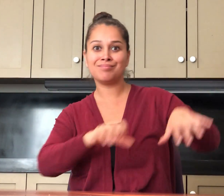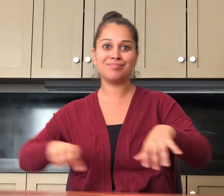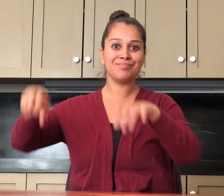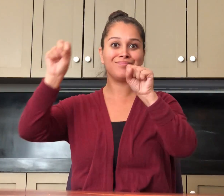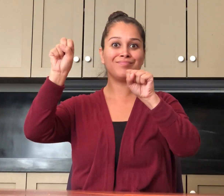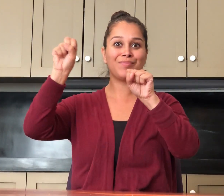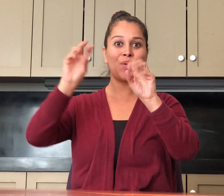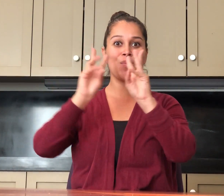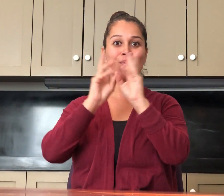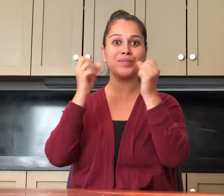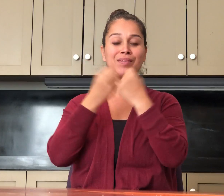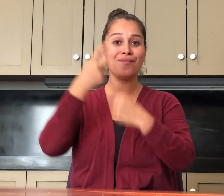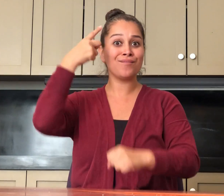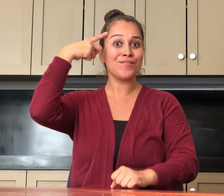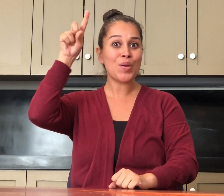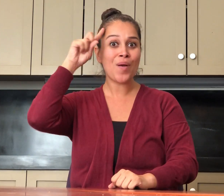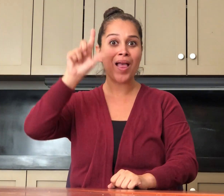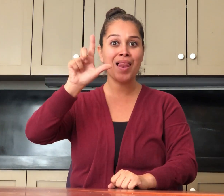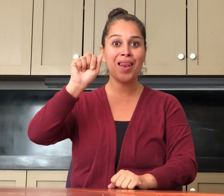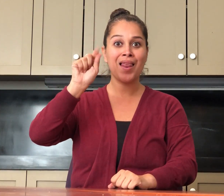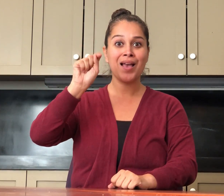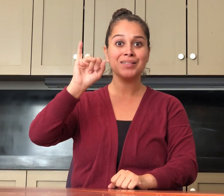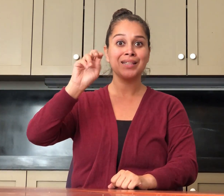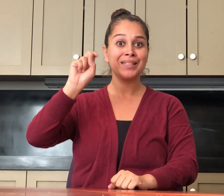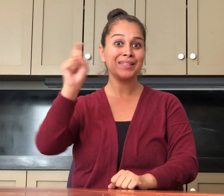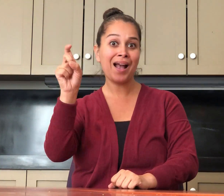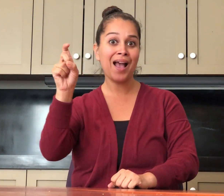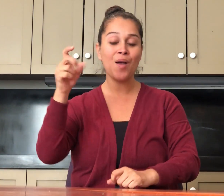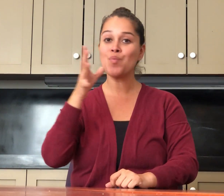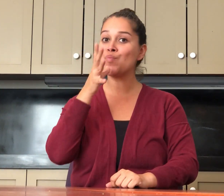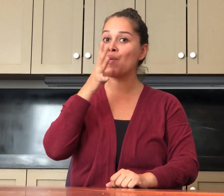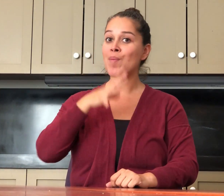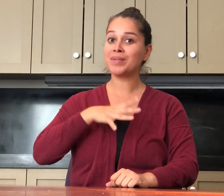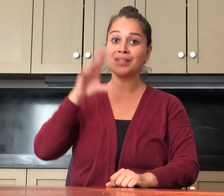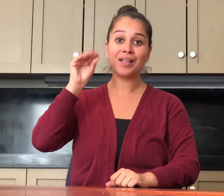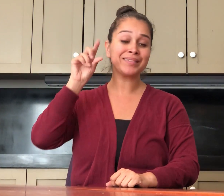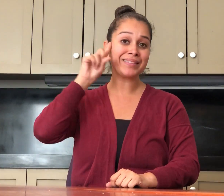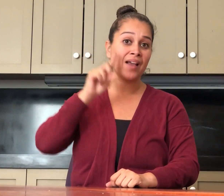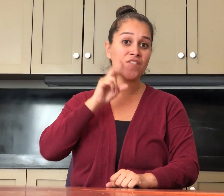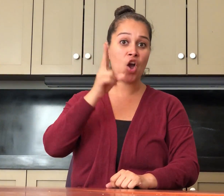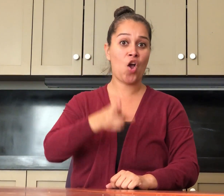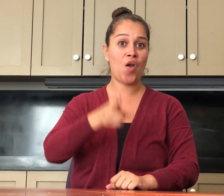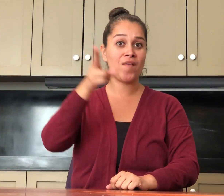for Latinx women who are deaf and hard of hearing.